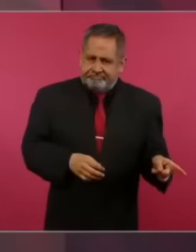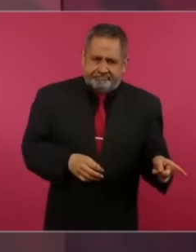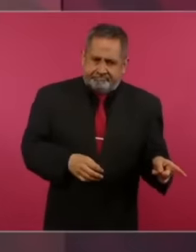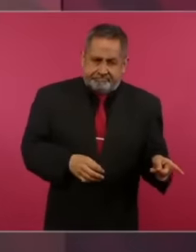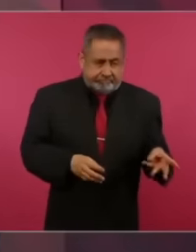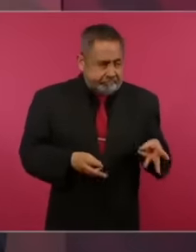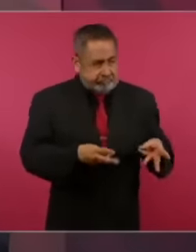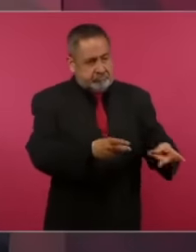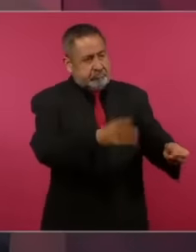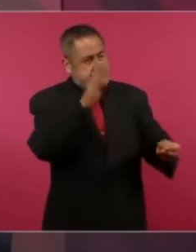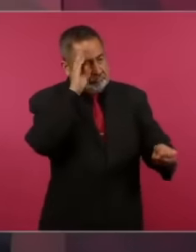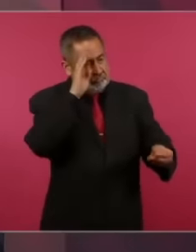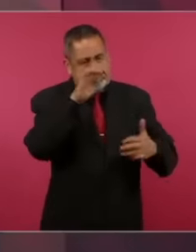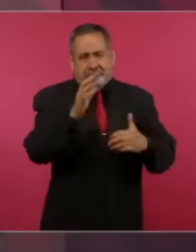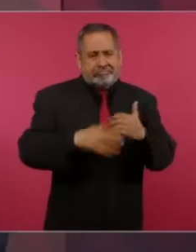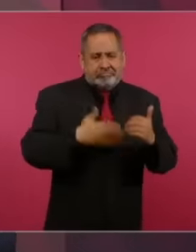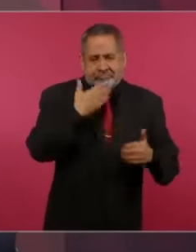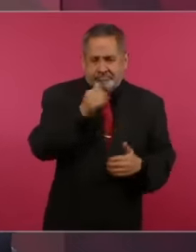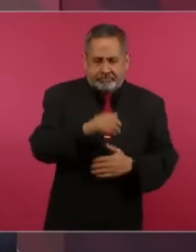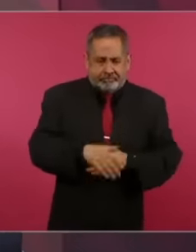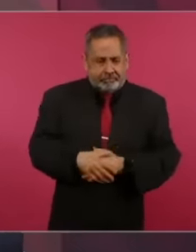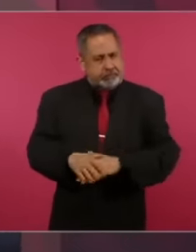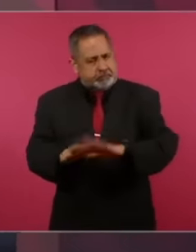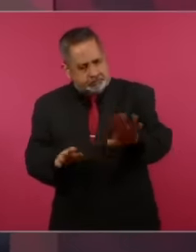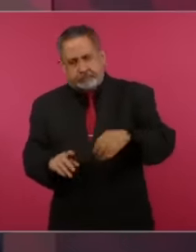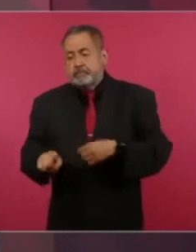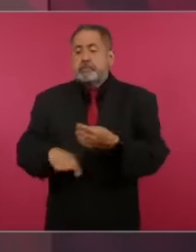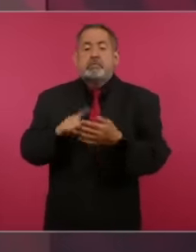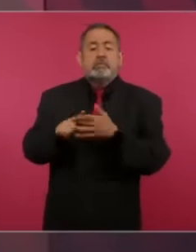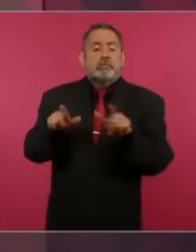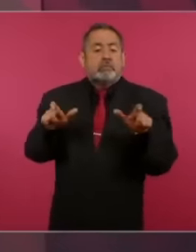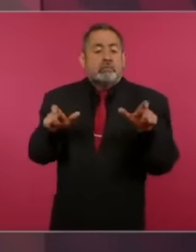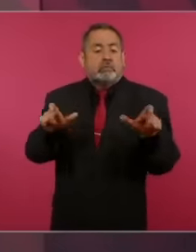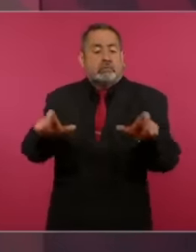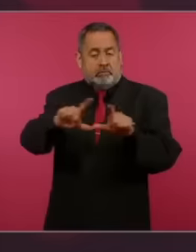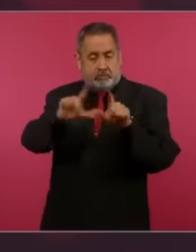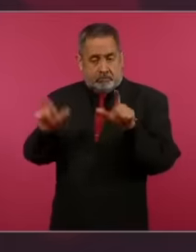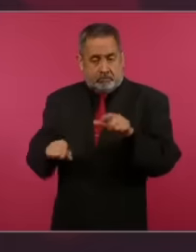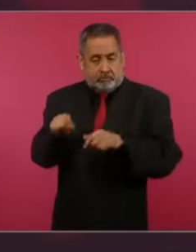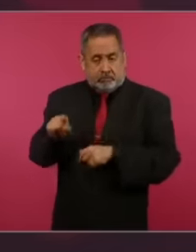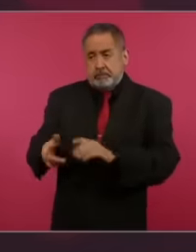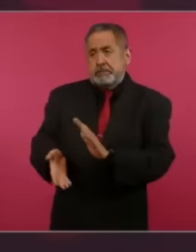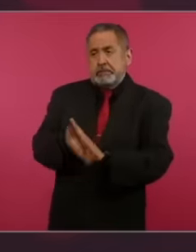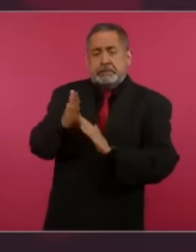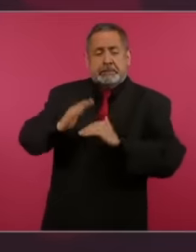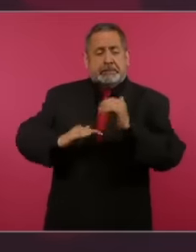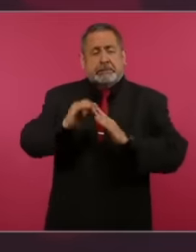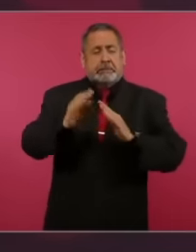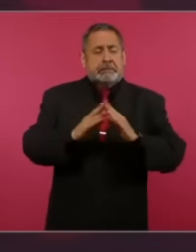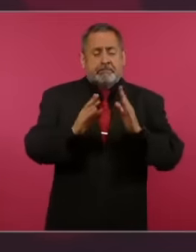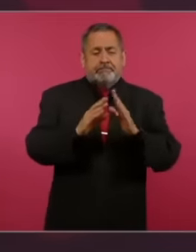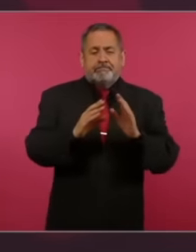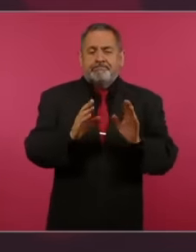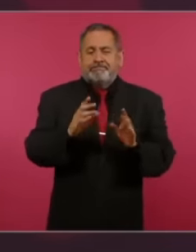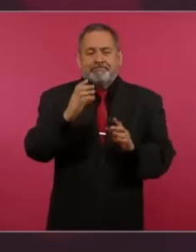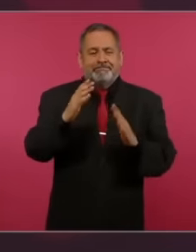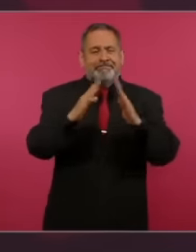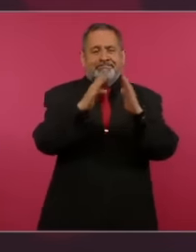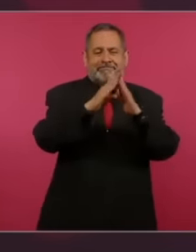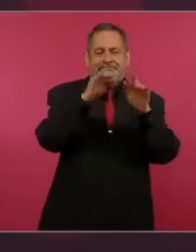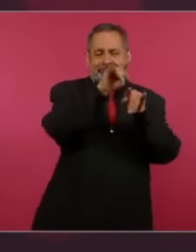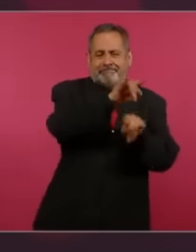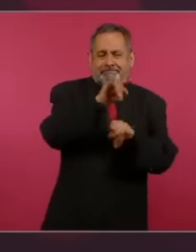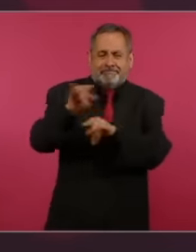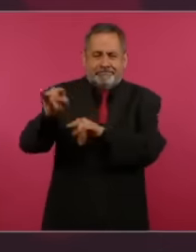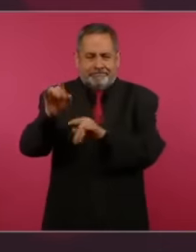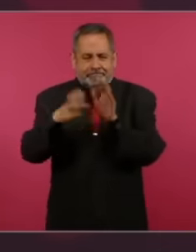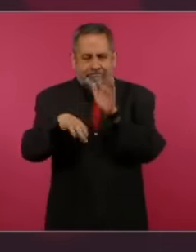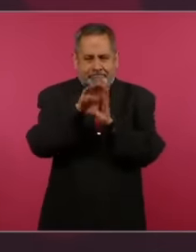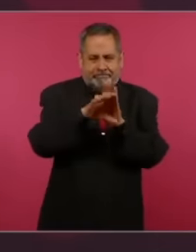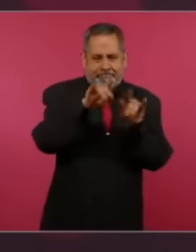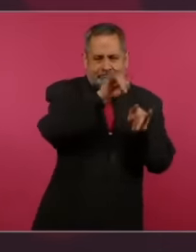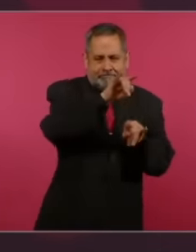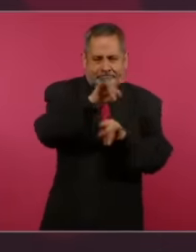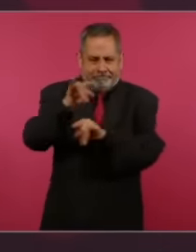Good for the national guard. They built the military engineers more than 300